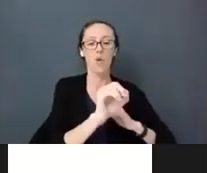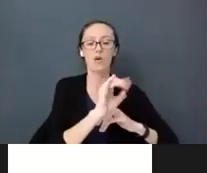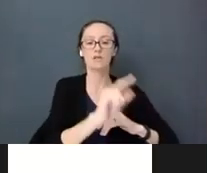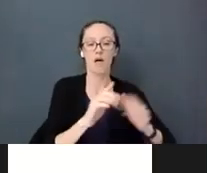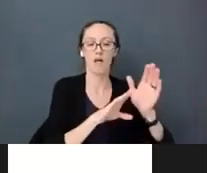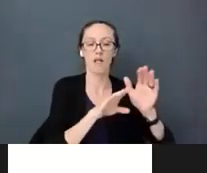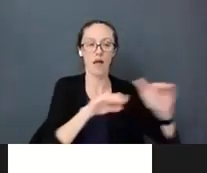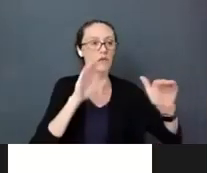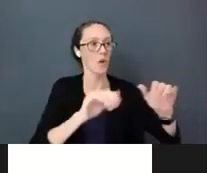Other questions?